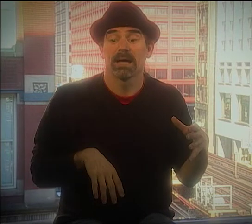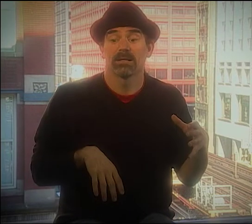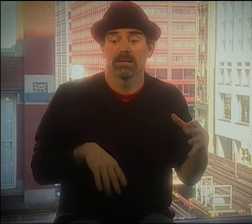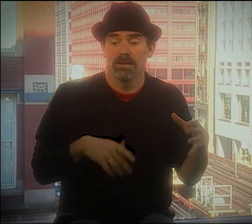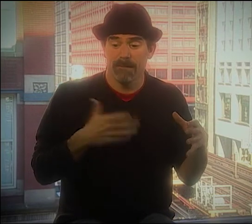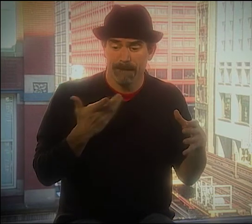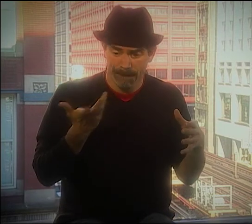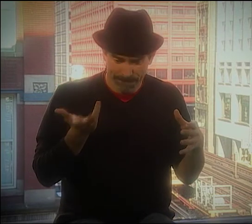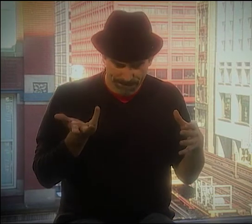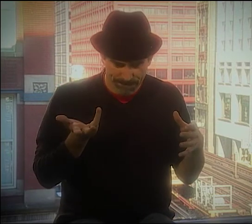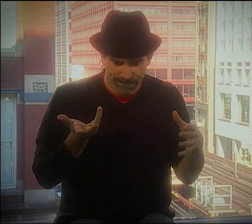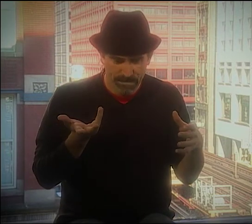REALLY POPULAR.